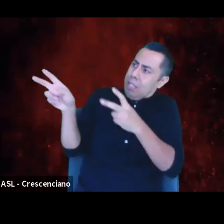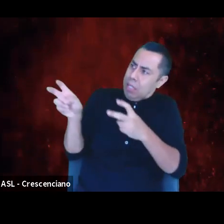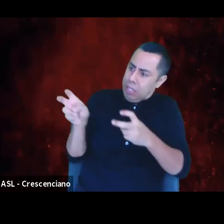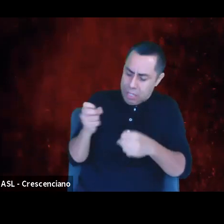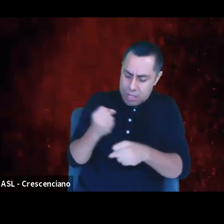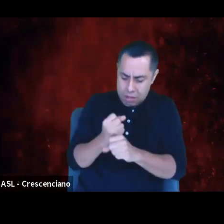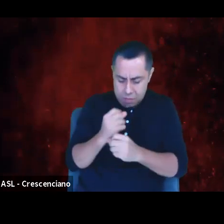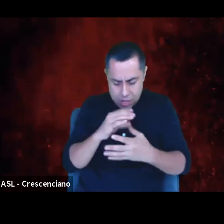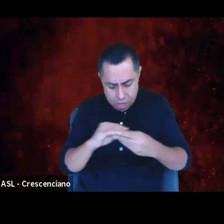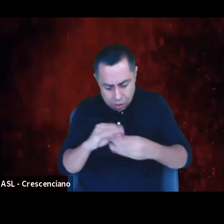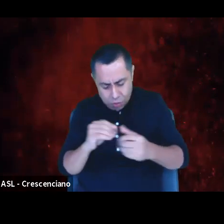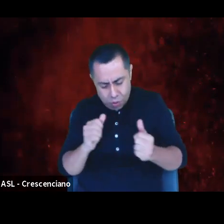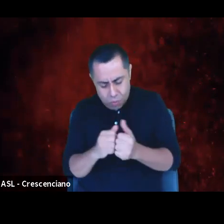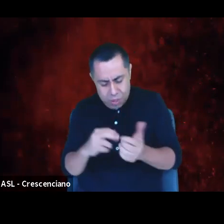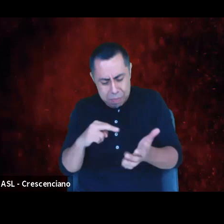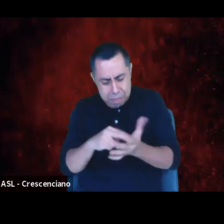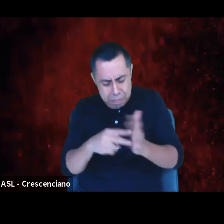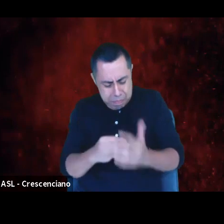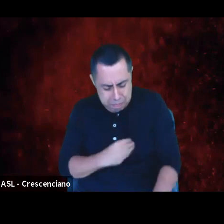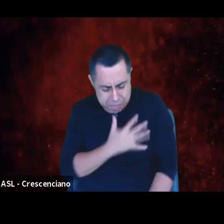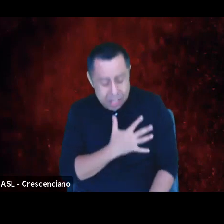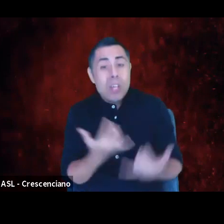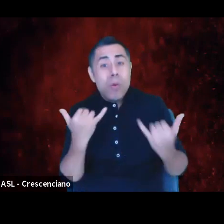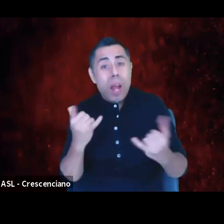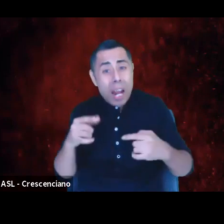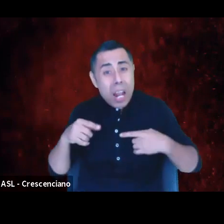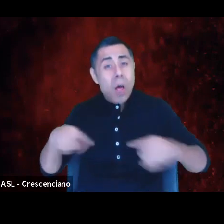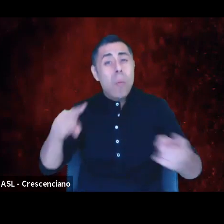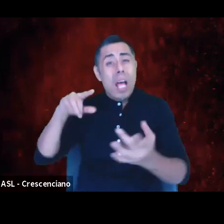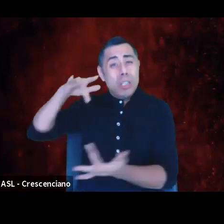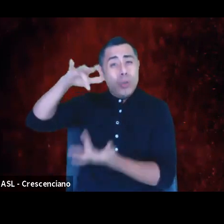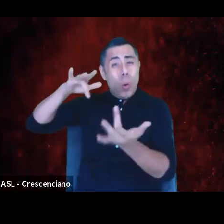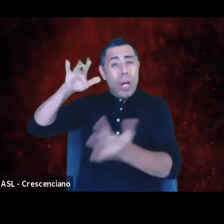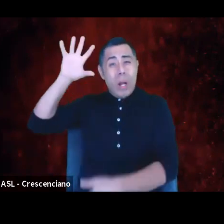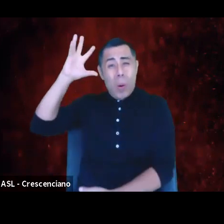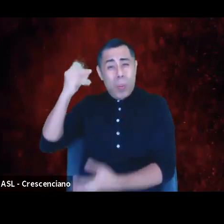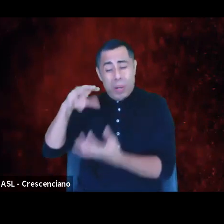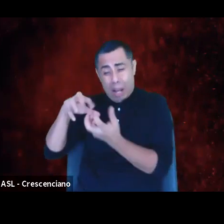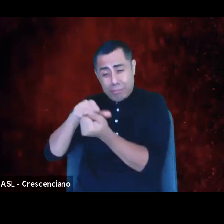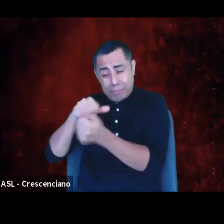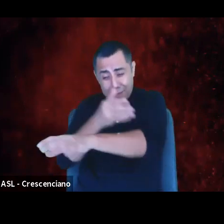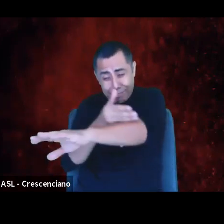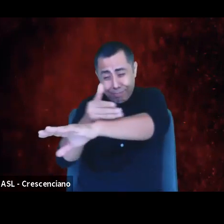as a tornado razes the land, to find joy in the destruction of the lie,